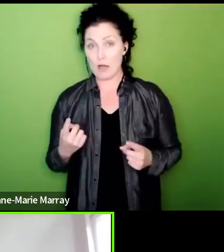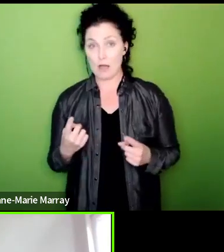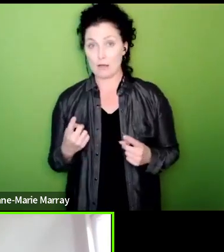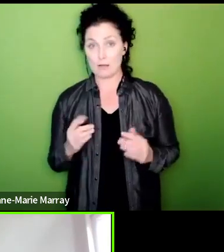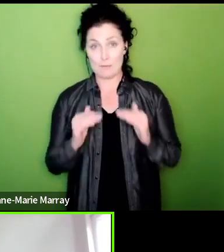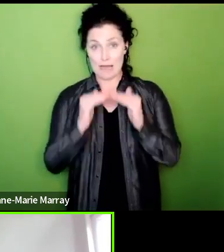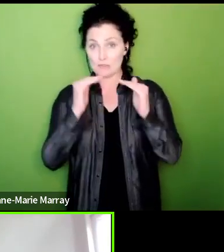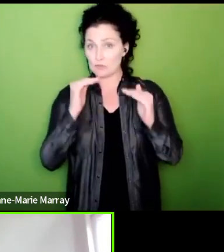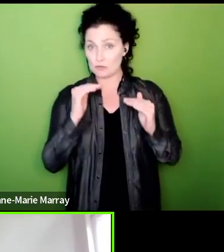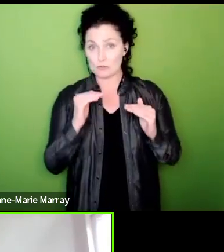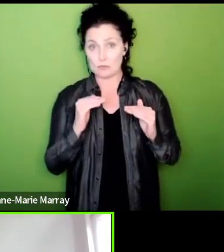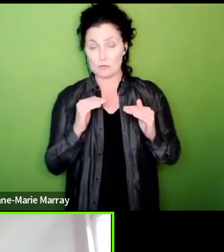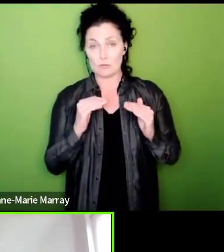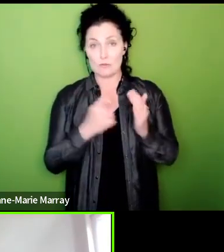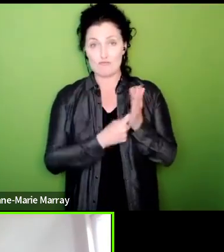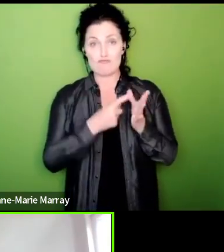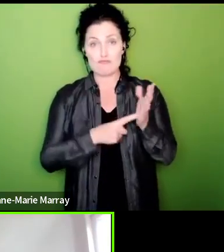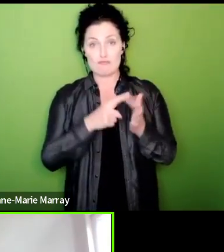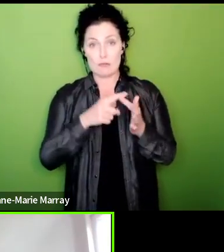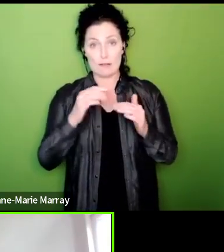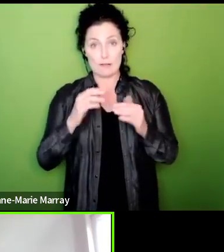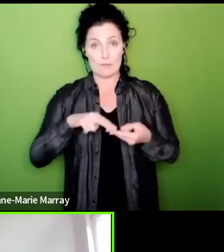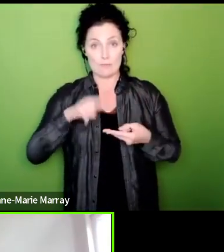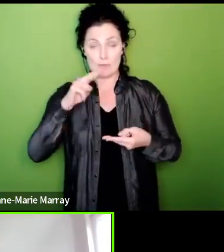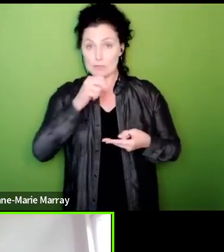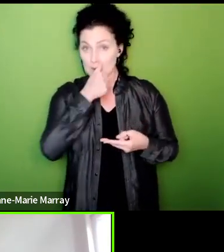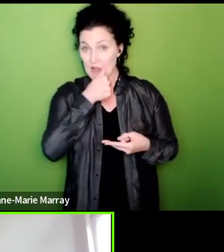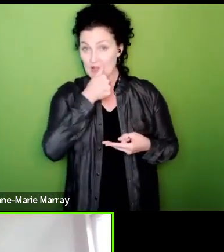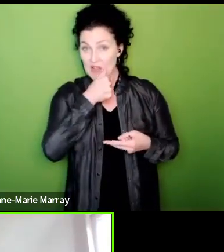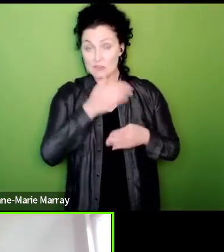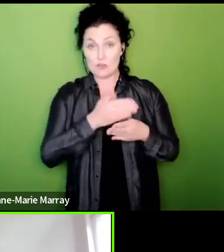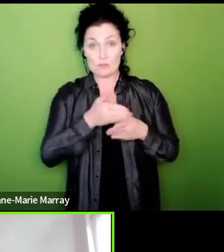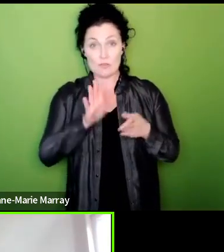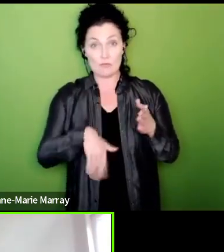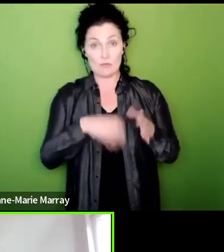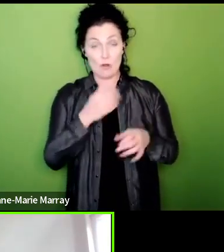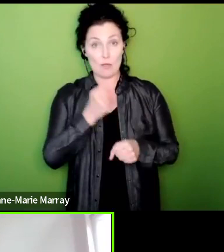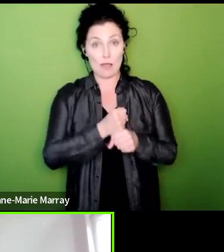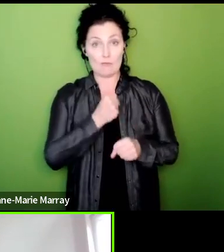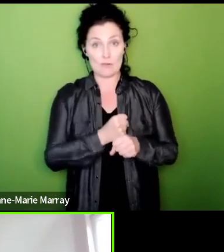cuts that are coming from the government which even though they are not now saying it's 91,000